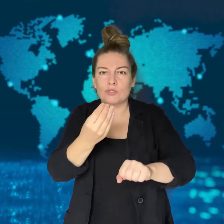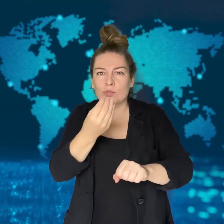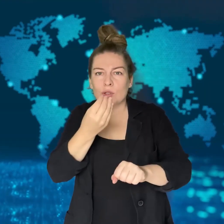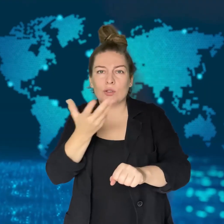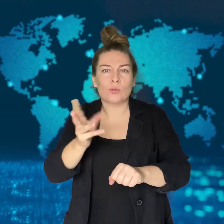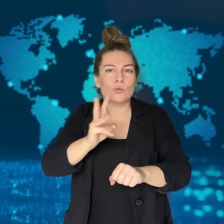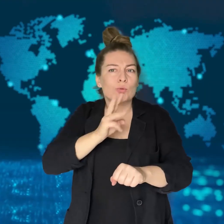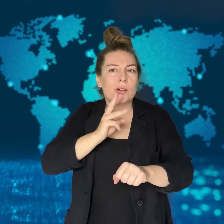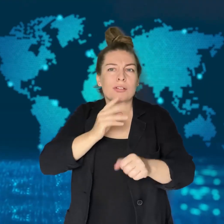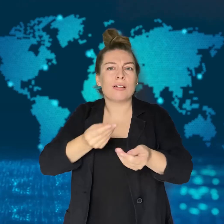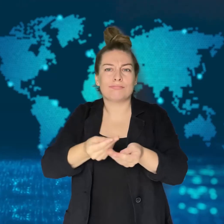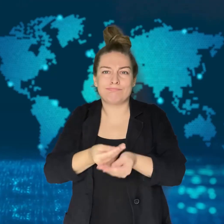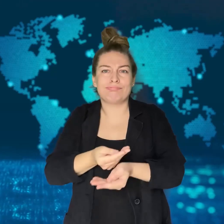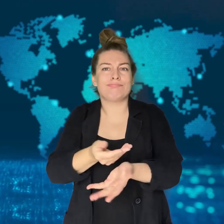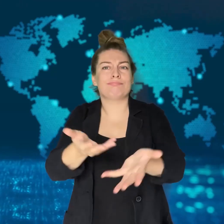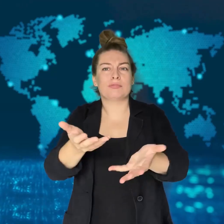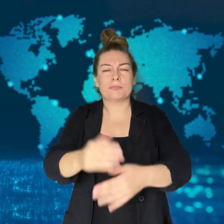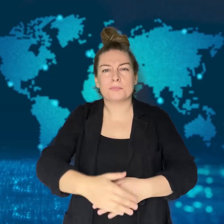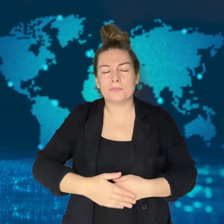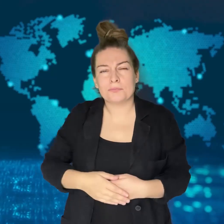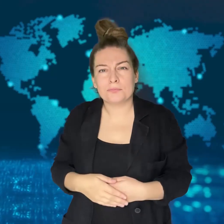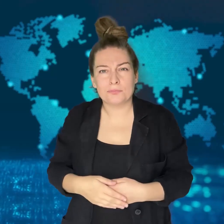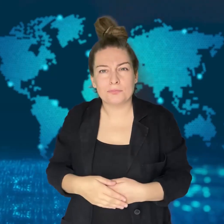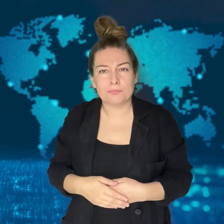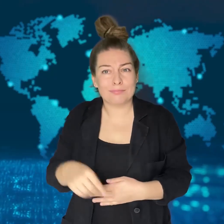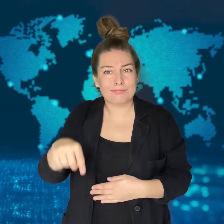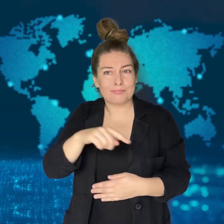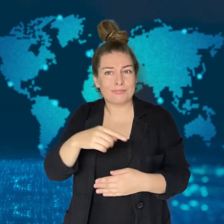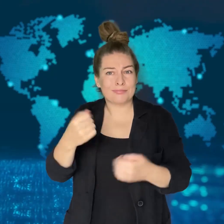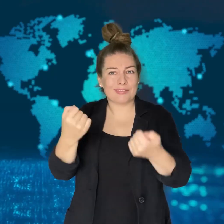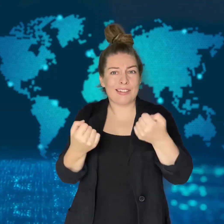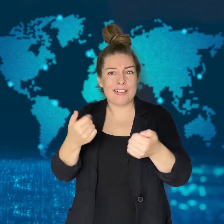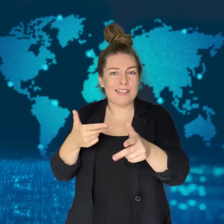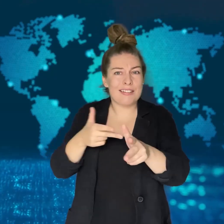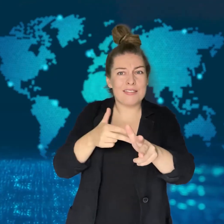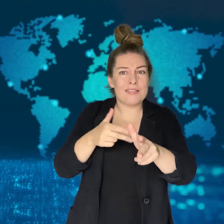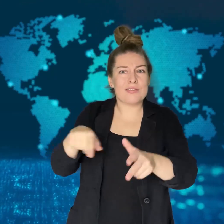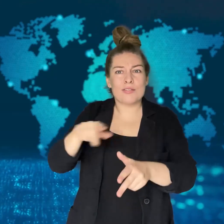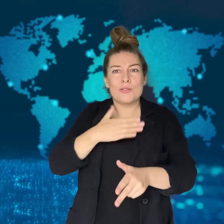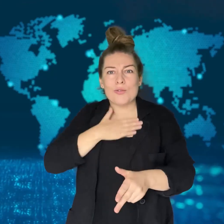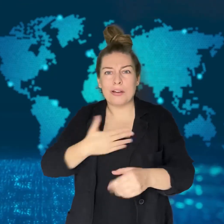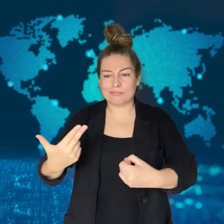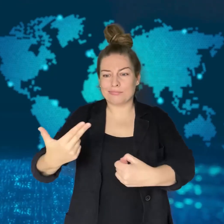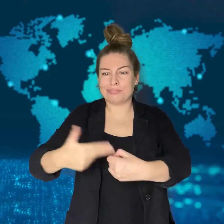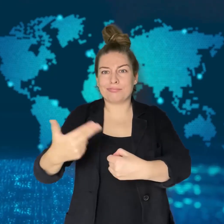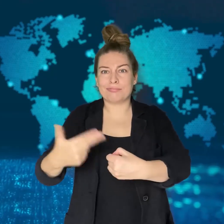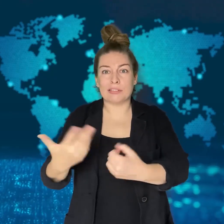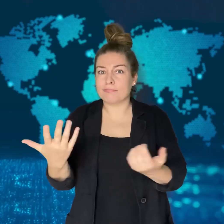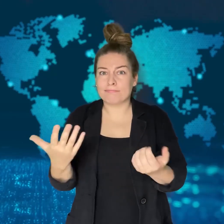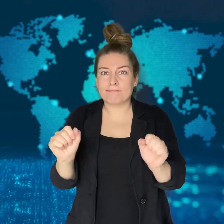line for hours to get gas for their cars.